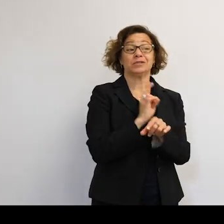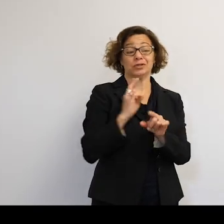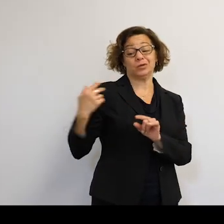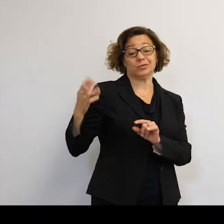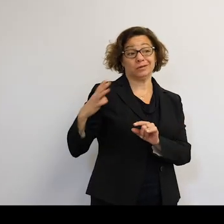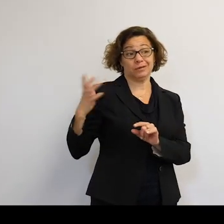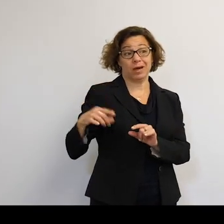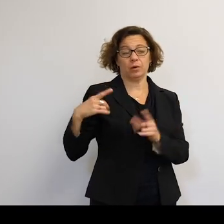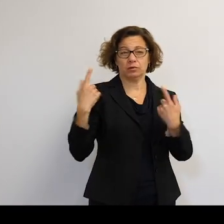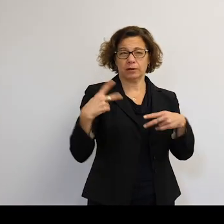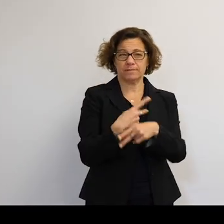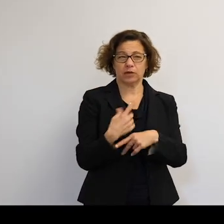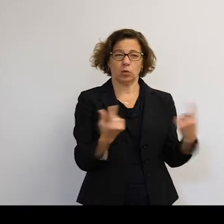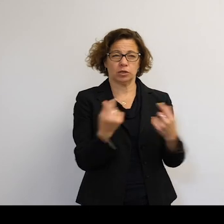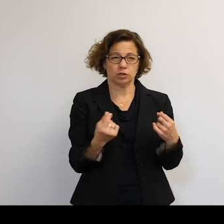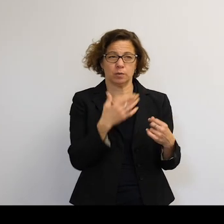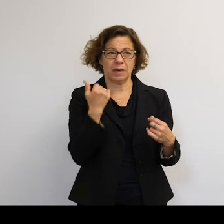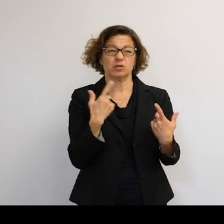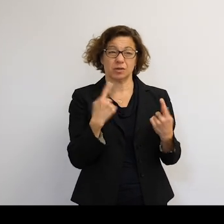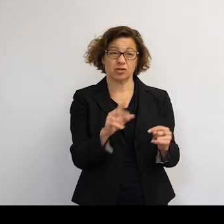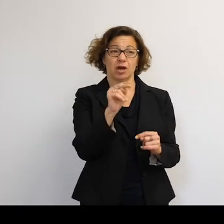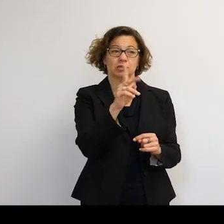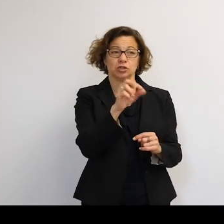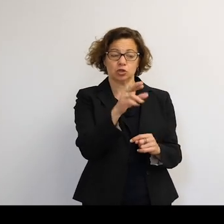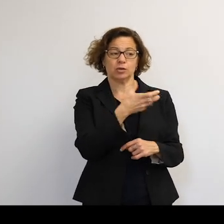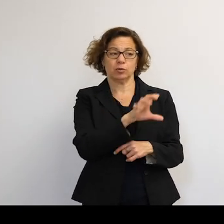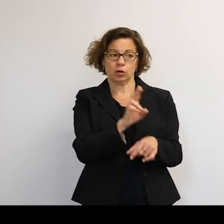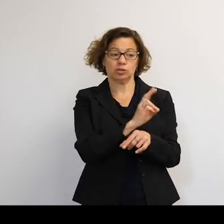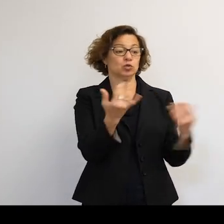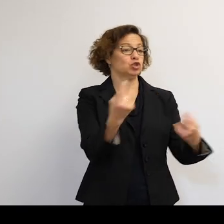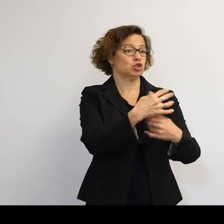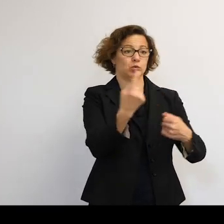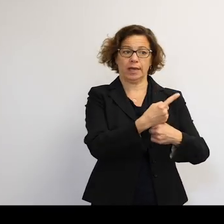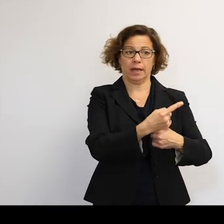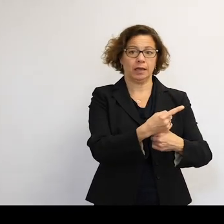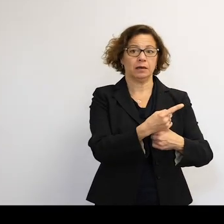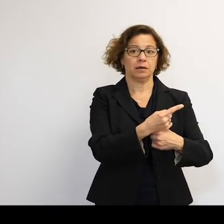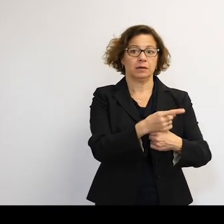We're trying to work out what would work. Nuclear power sources we use nowadays-- we tend not to and for obvious reasons.